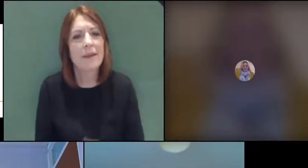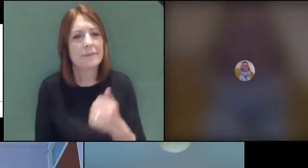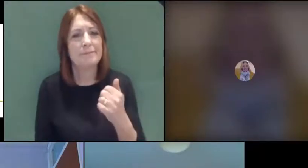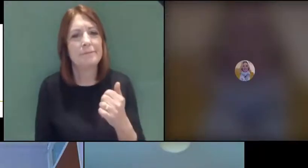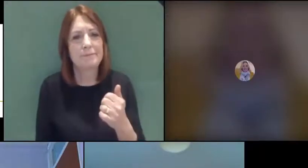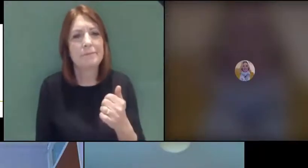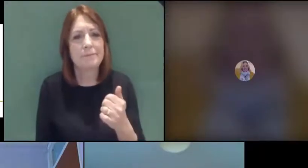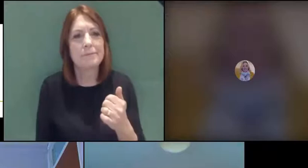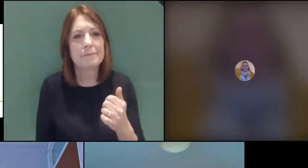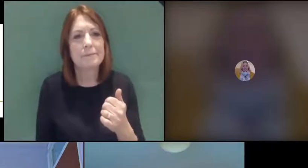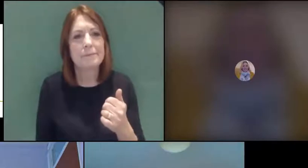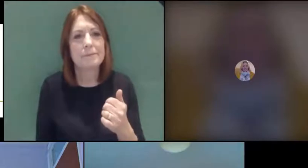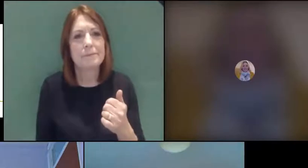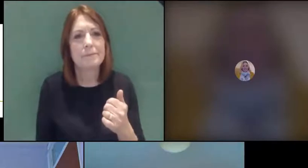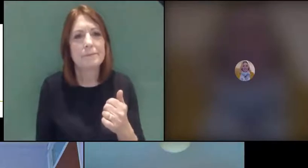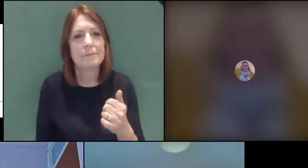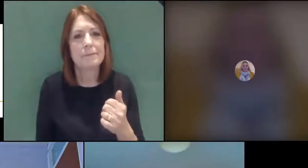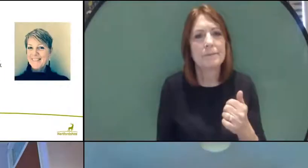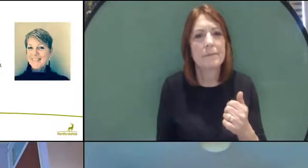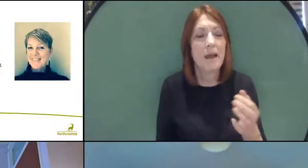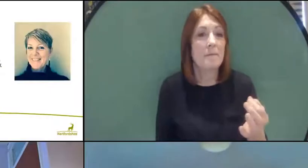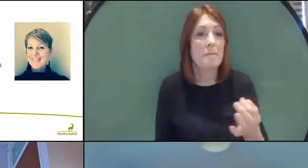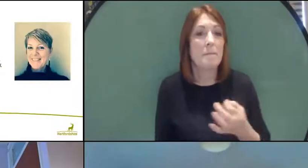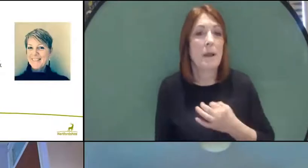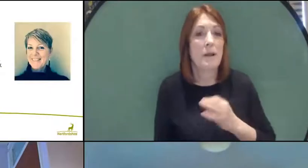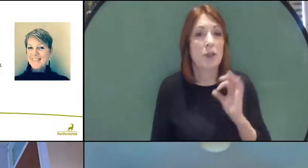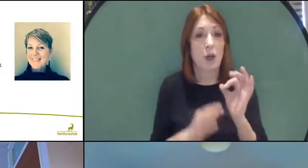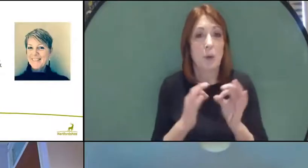Okay, in fact I've just been asked a question in the chat which I was just